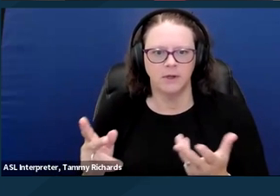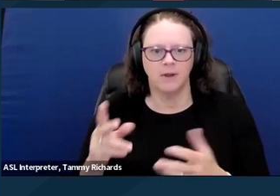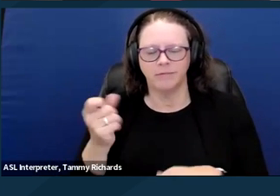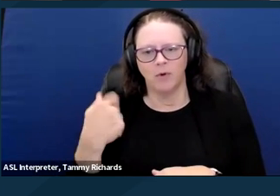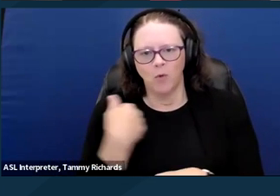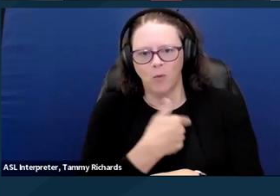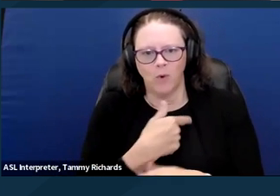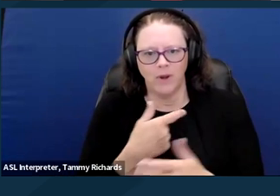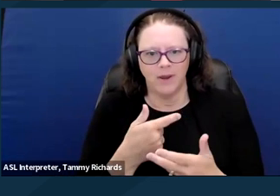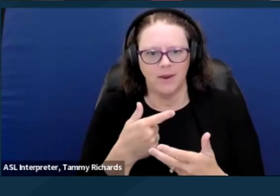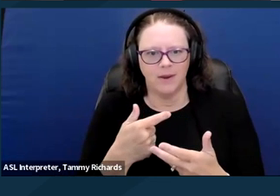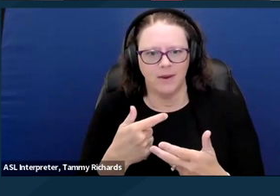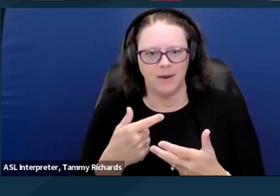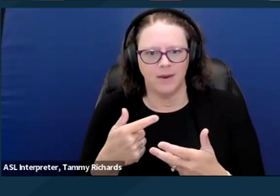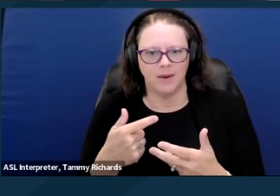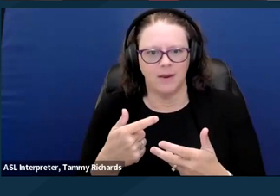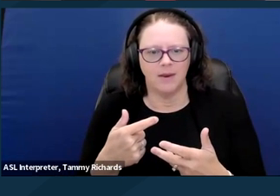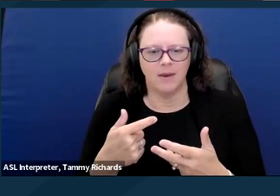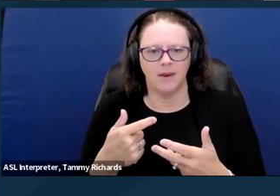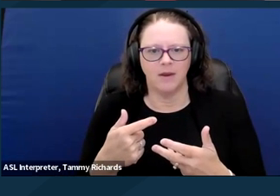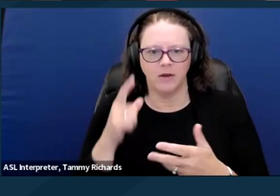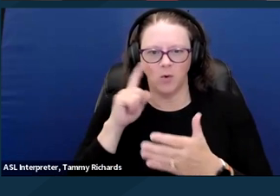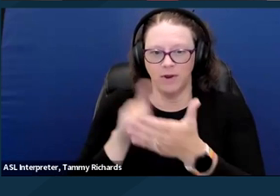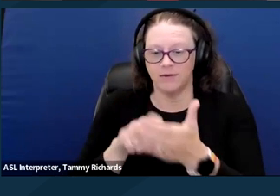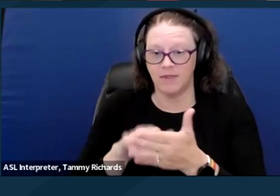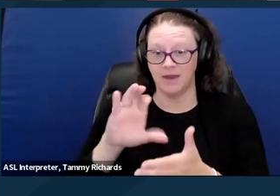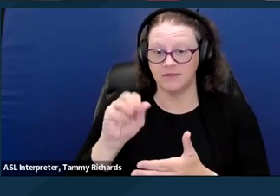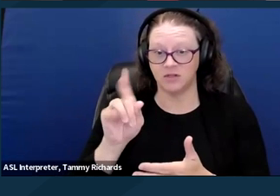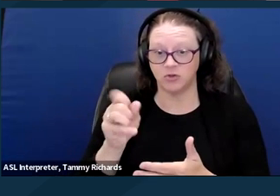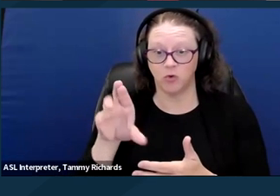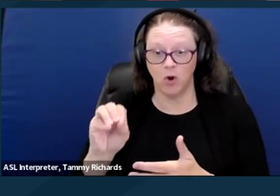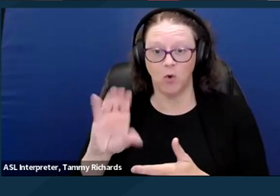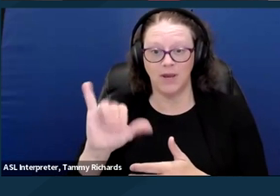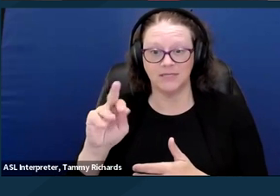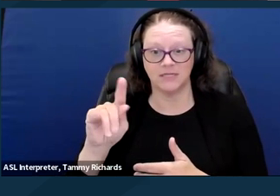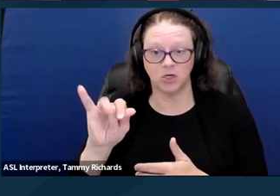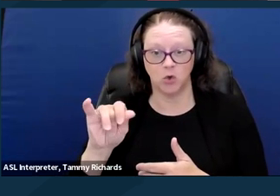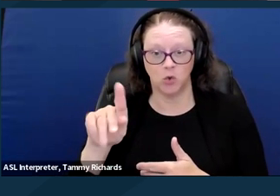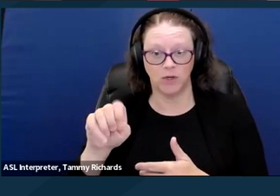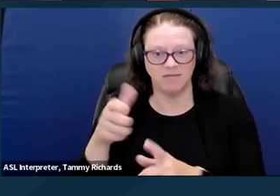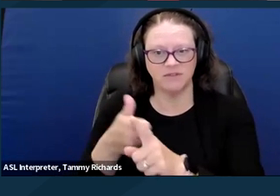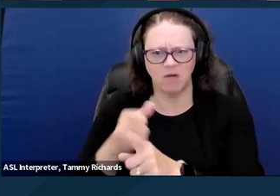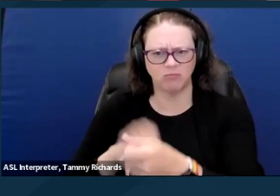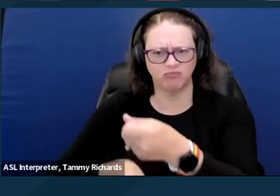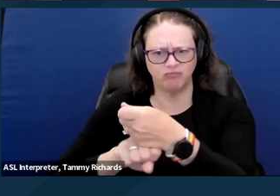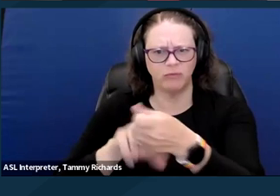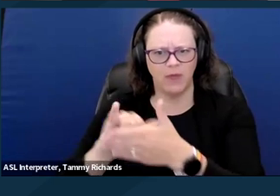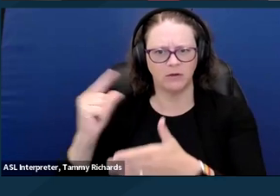The Housing not Handcuffs campaign is tracking local and state laws that criminalize homelessness.